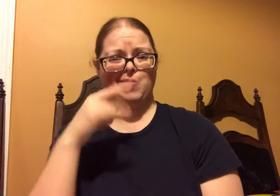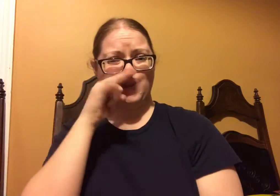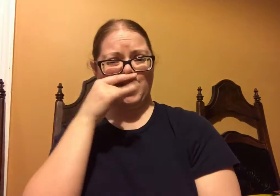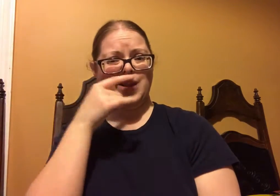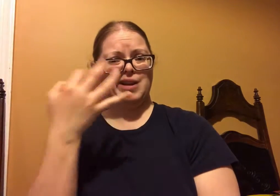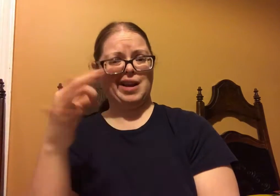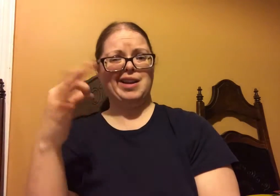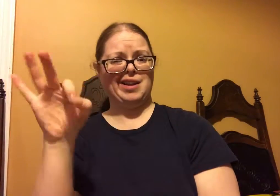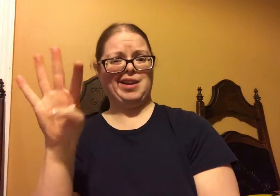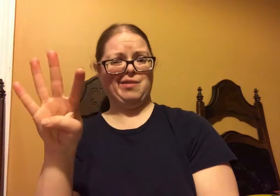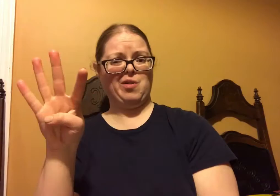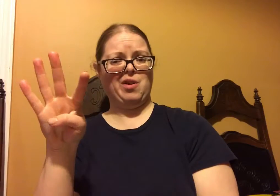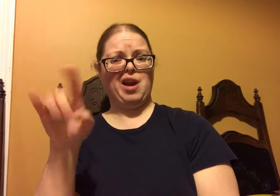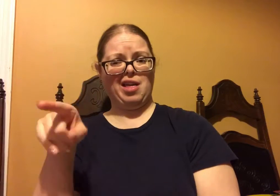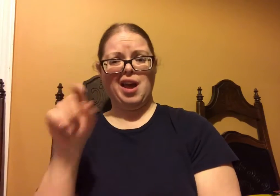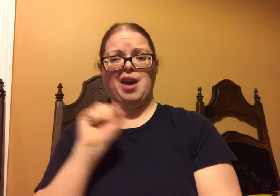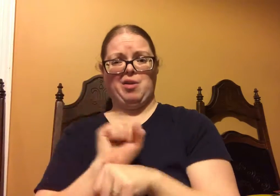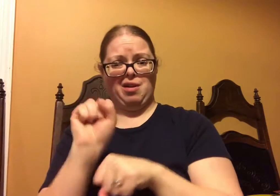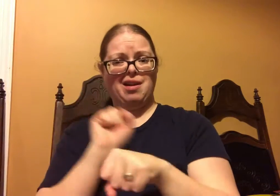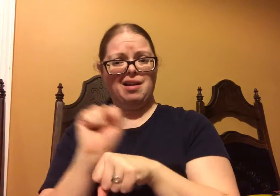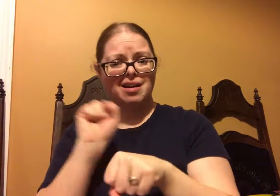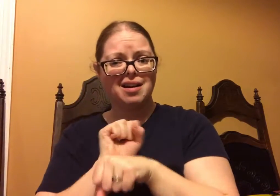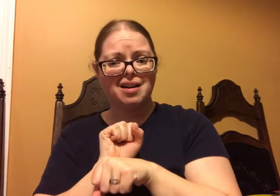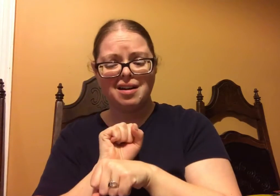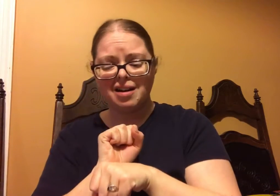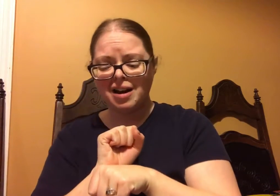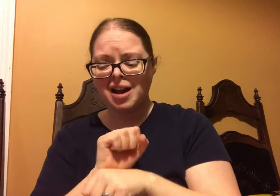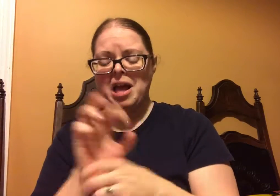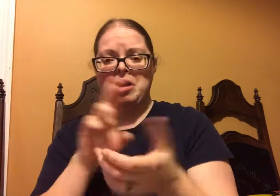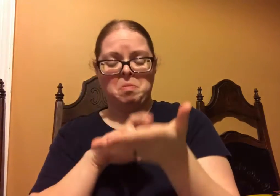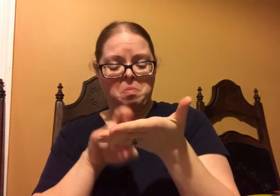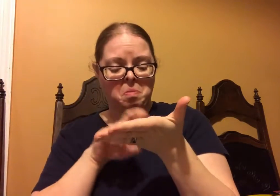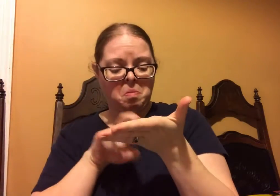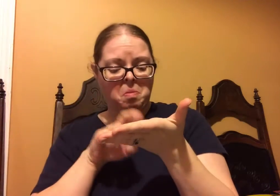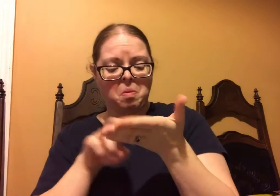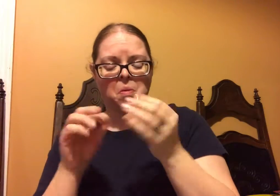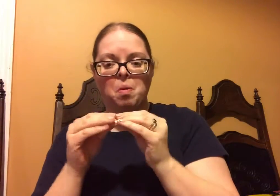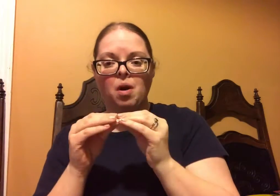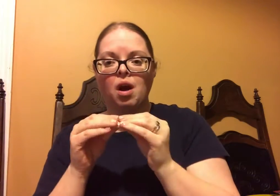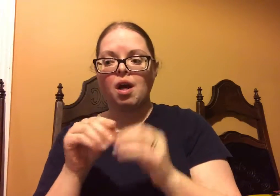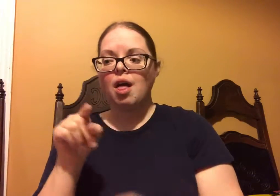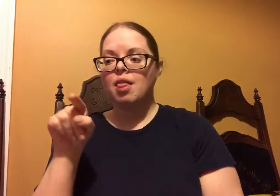And that's impressive, because I was a kid in 1994. SO they've been around for a long time.